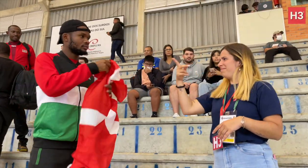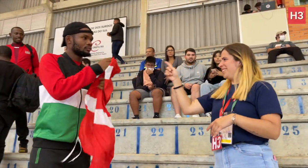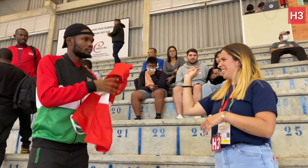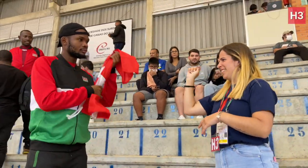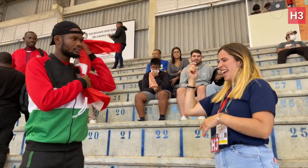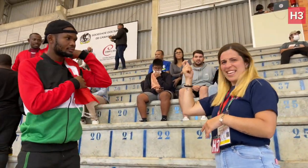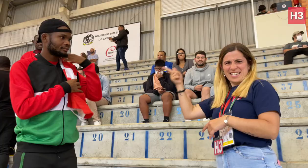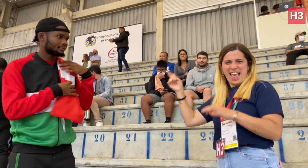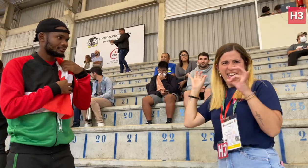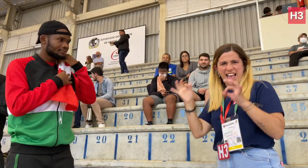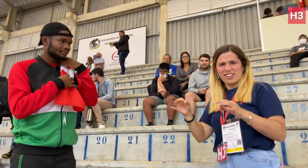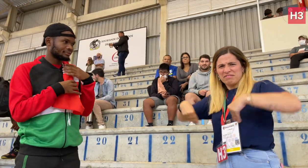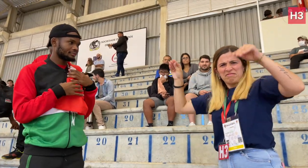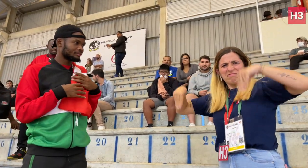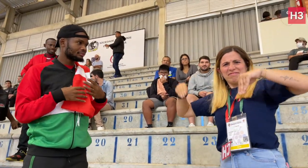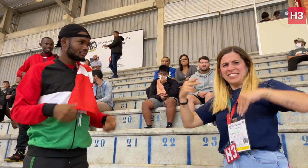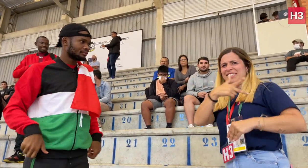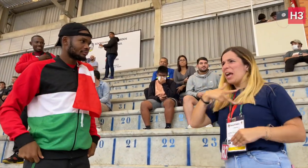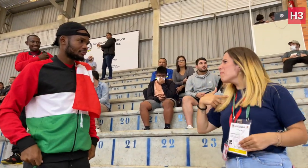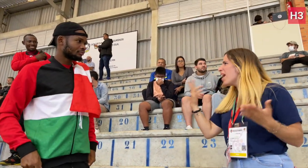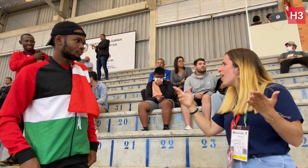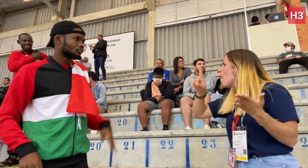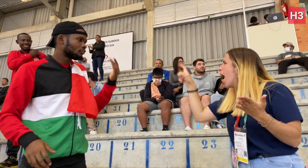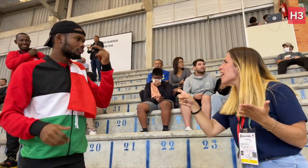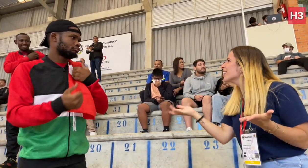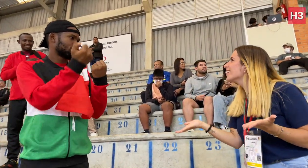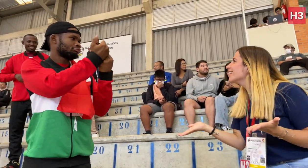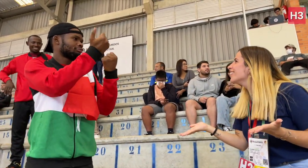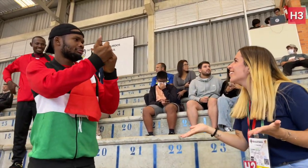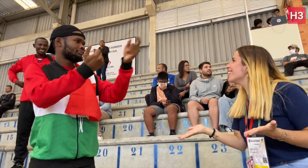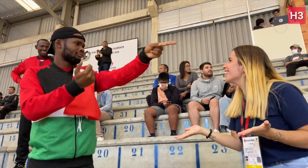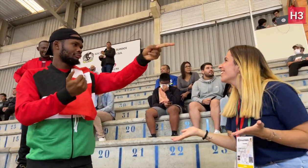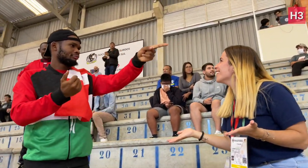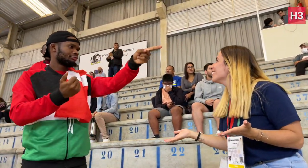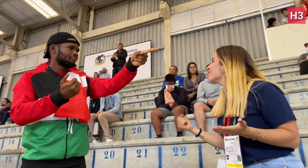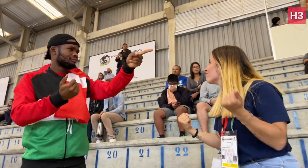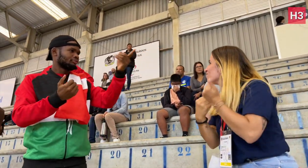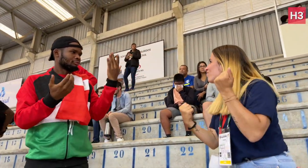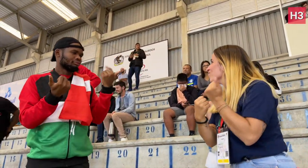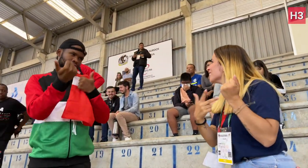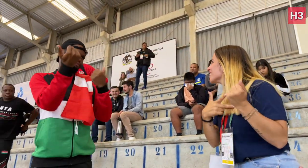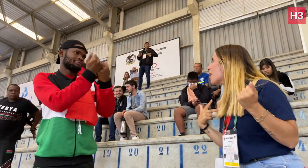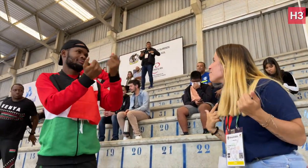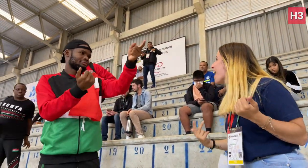I’m seeing a Kenyan supporting Denmark to win. Why? I’m supporting Denmark Handball team